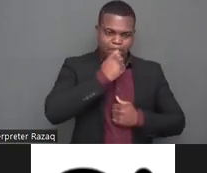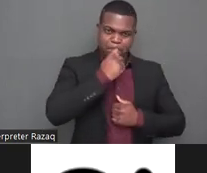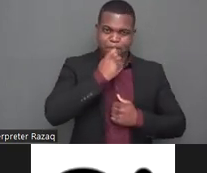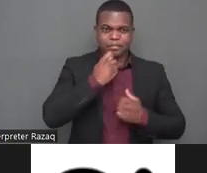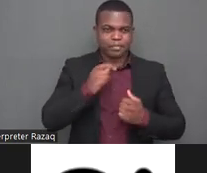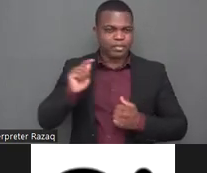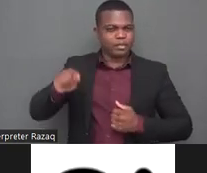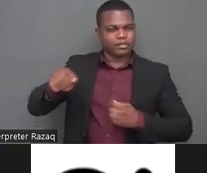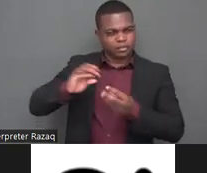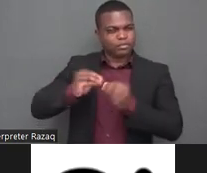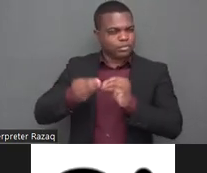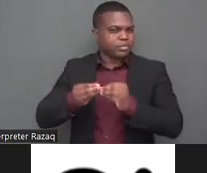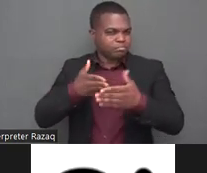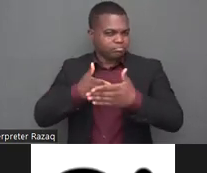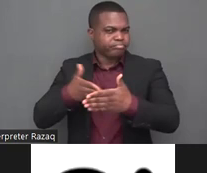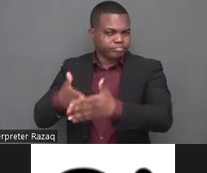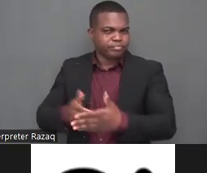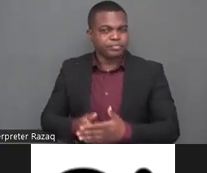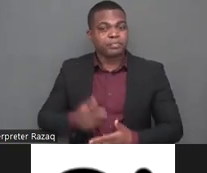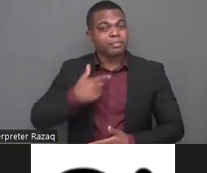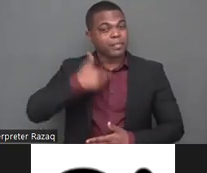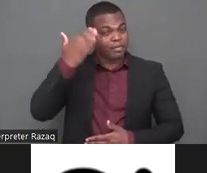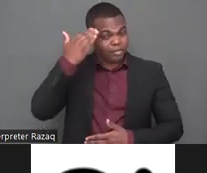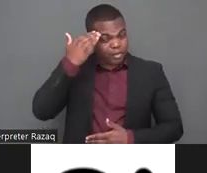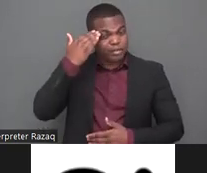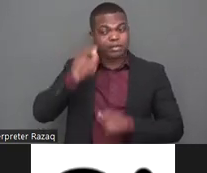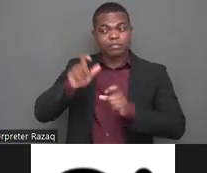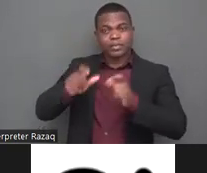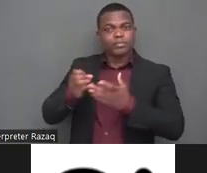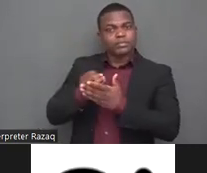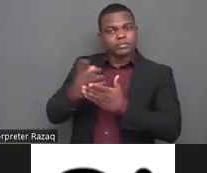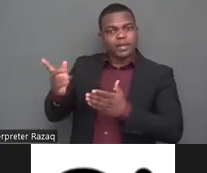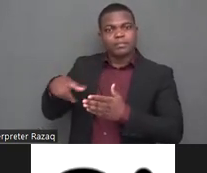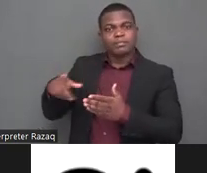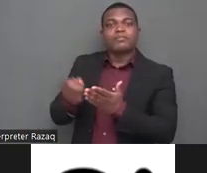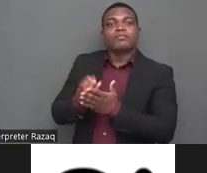quite common actually in indonesia especially for women with psychosocial disabilities